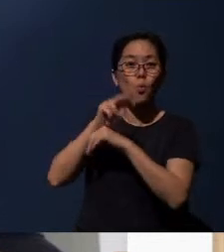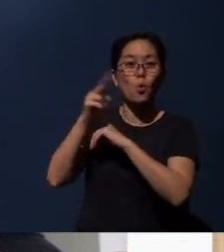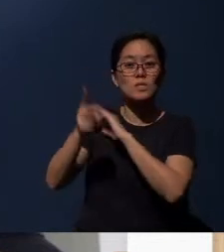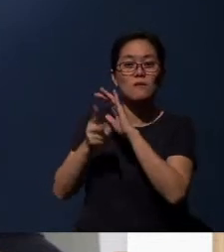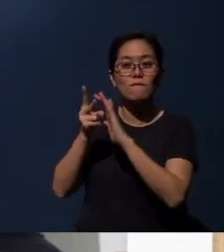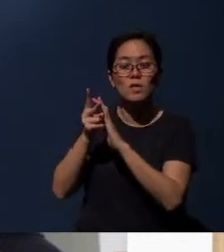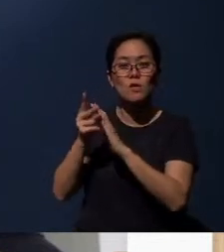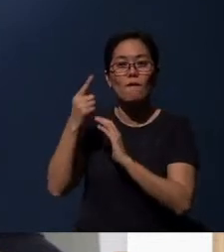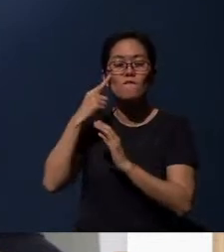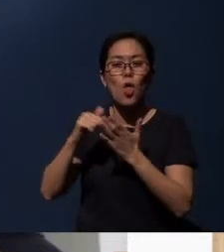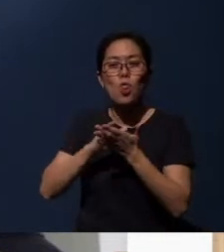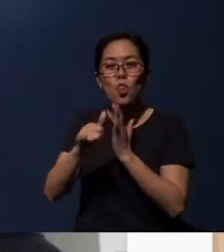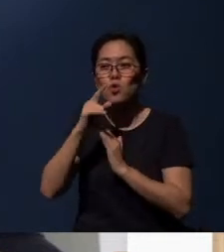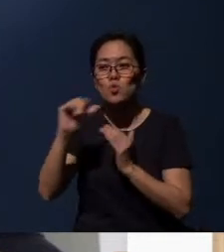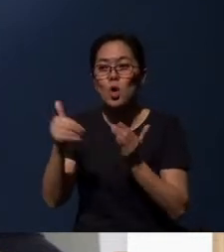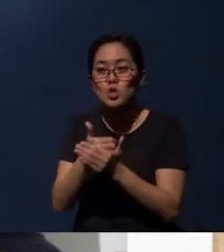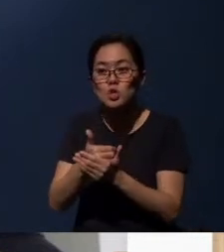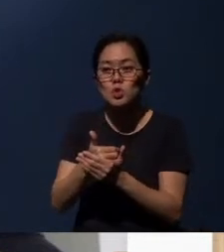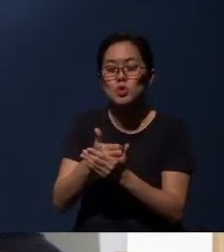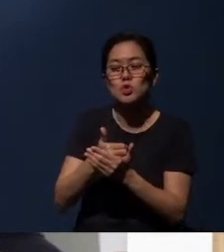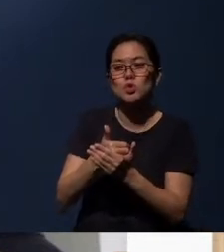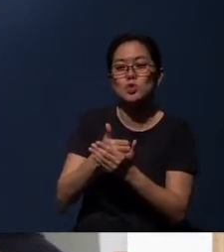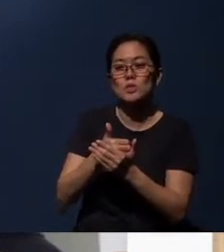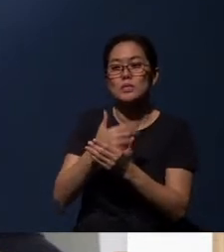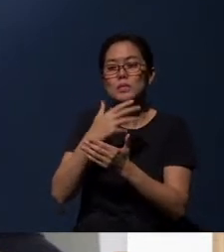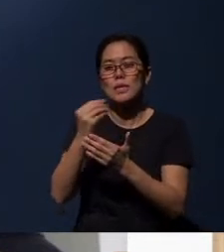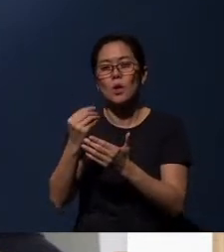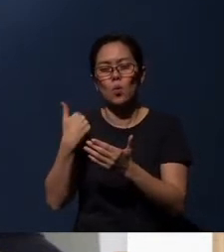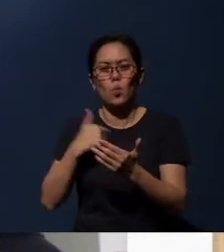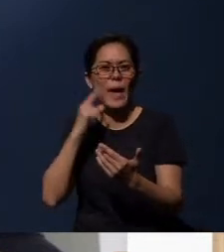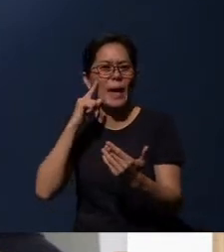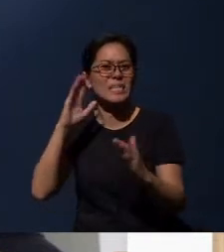Especially for those who are new. And we are expecting more people to join us